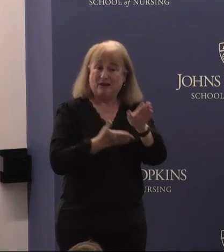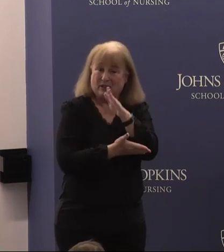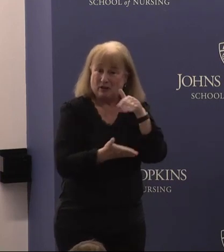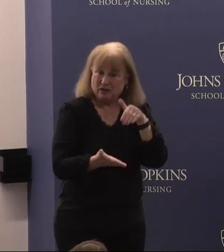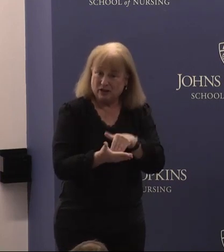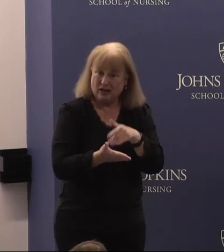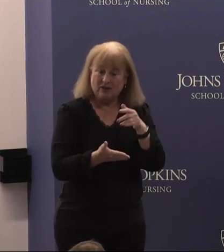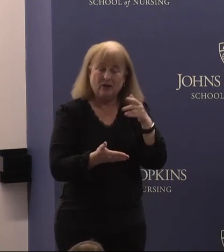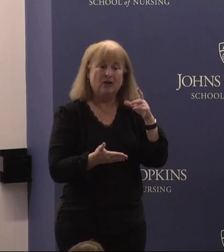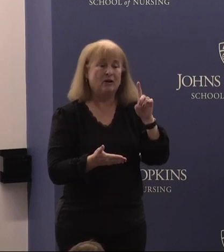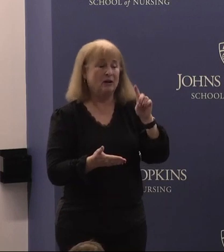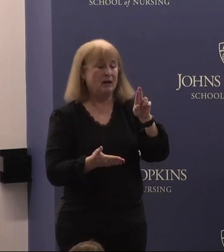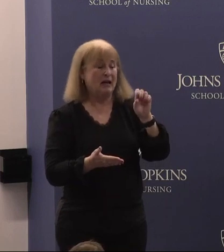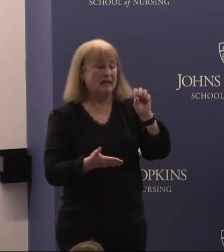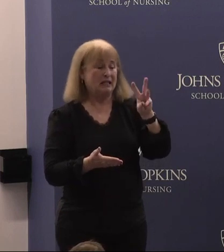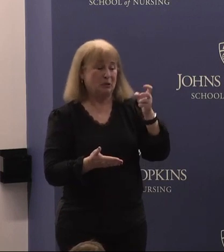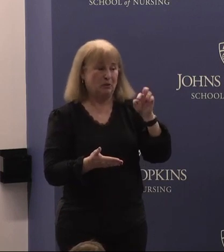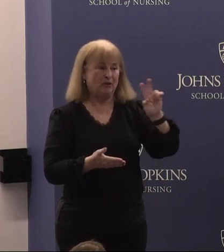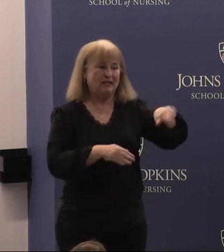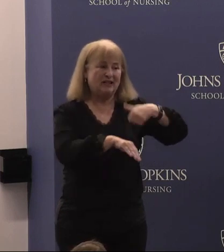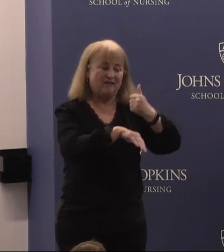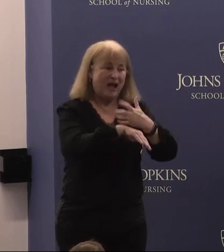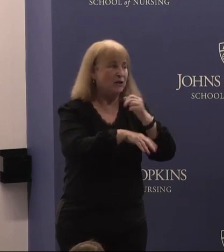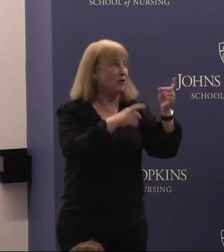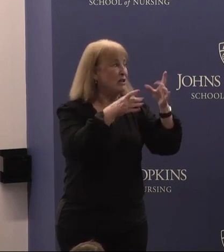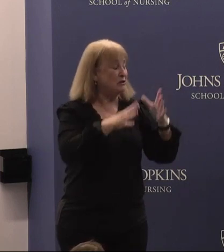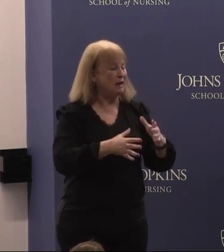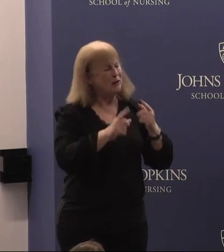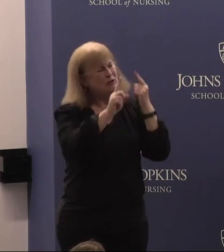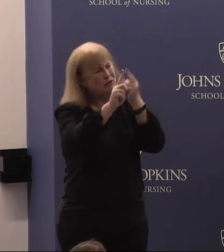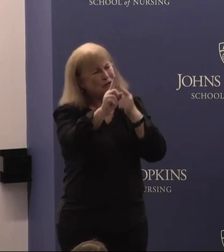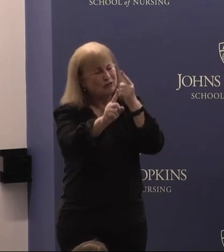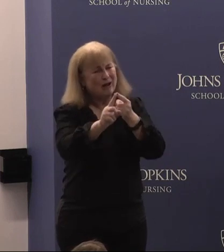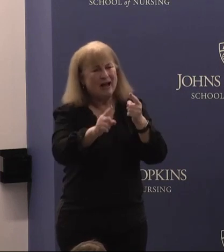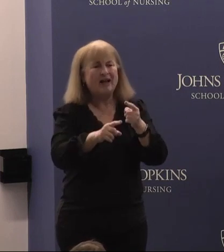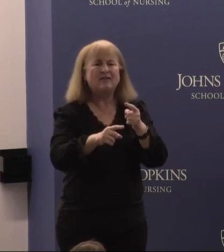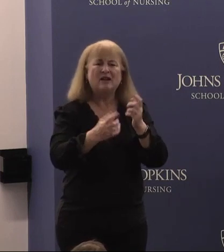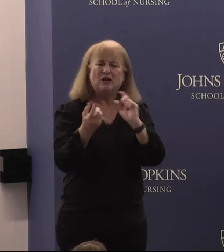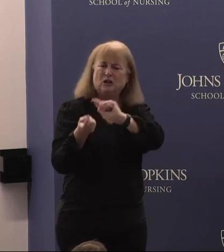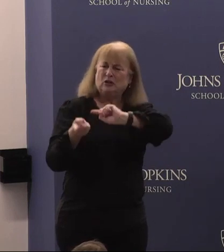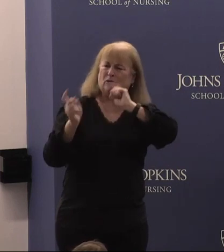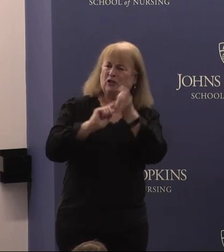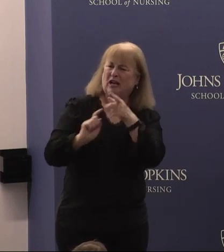where Dr. Swenor is founder and director, strives to ship the paradigm of living with a disability